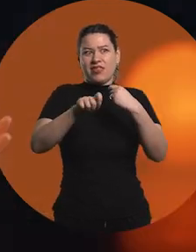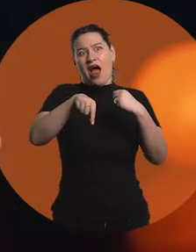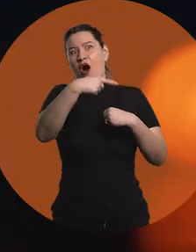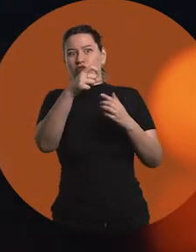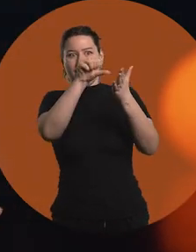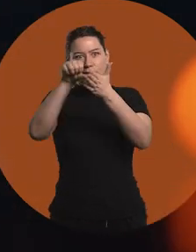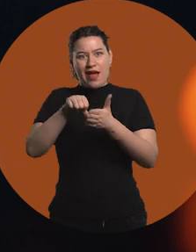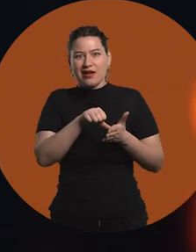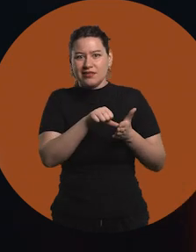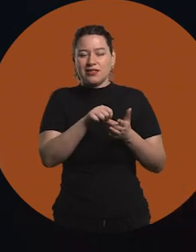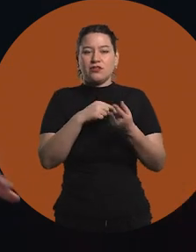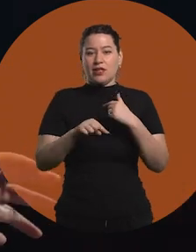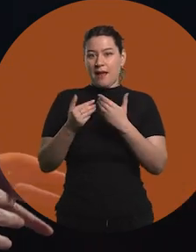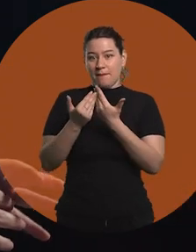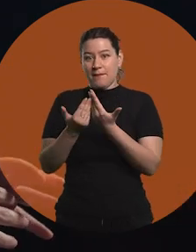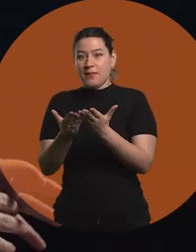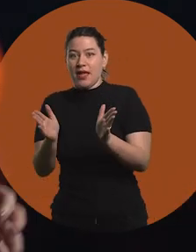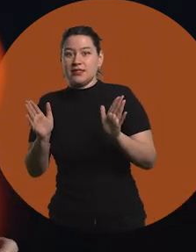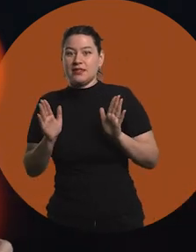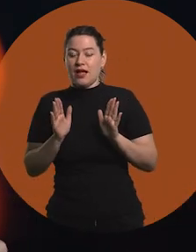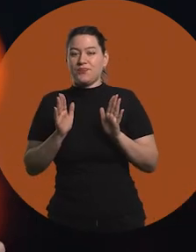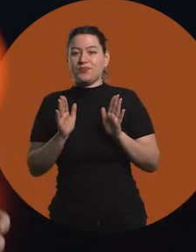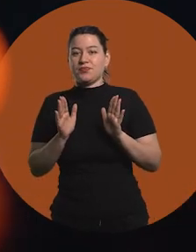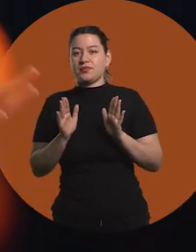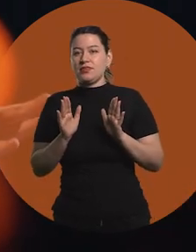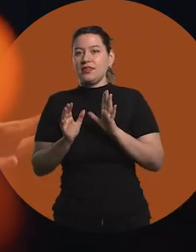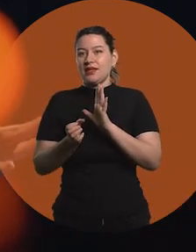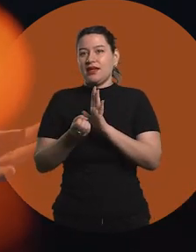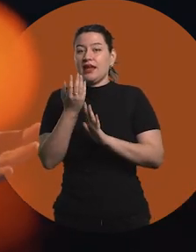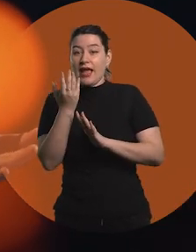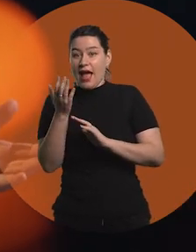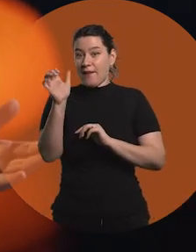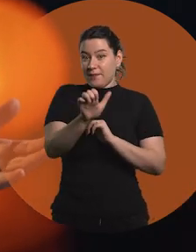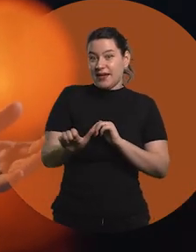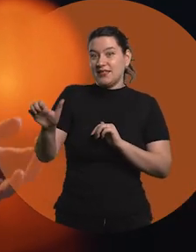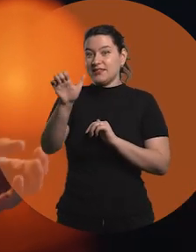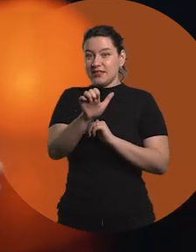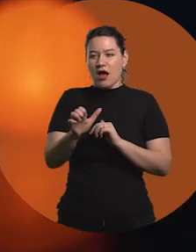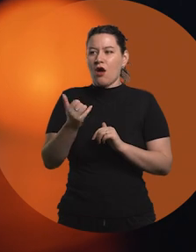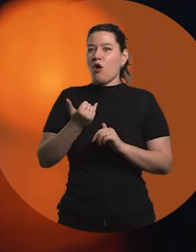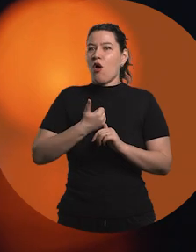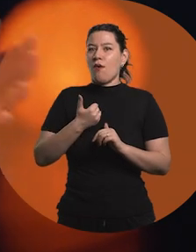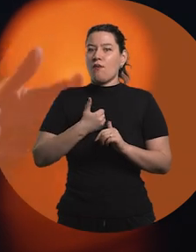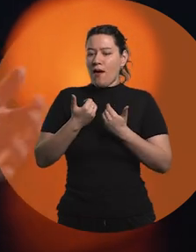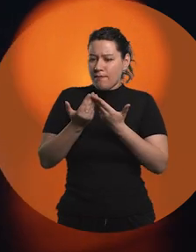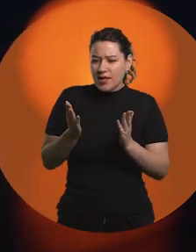because the market is small and that affects the very conception of the company,